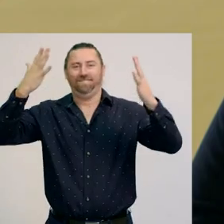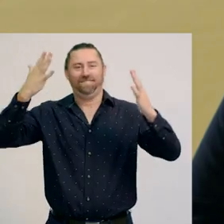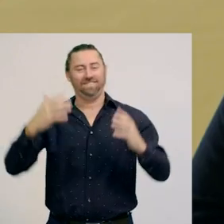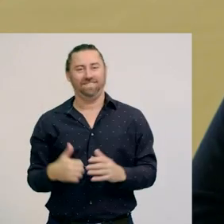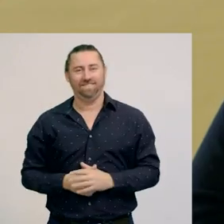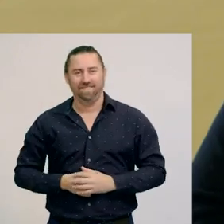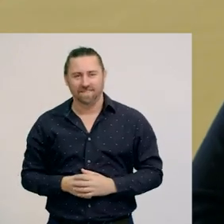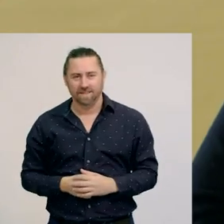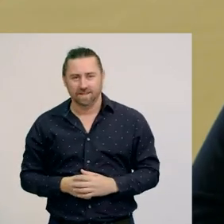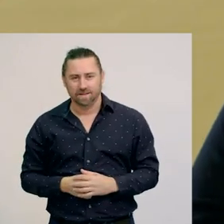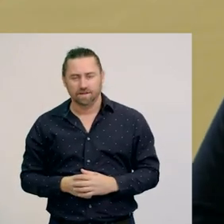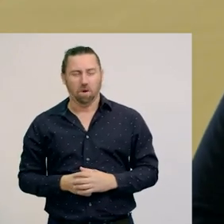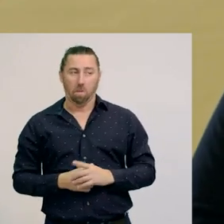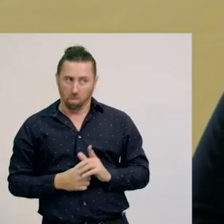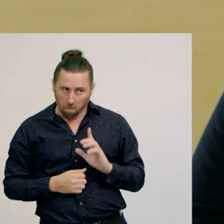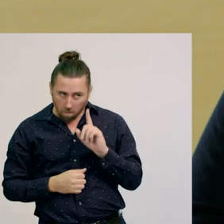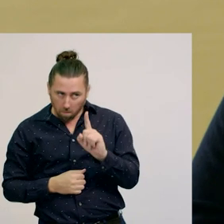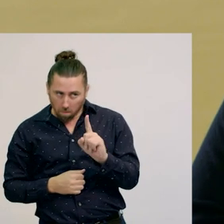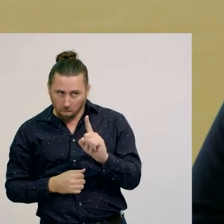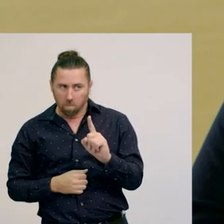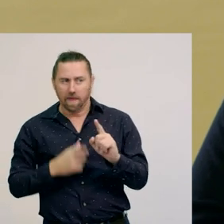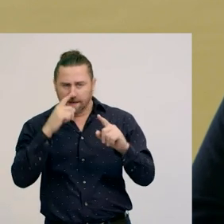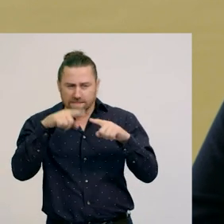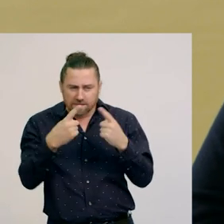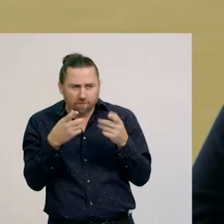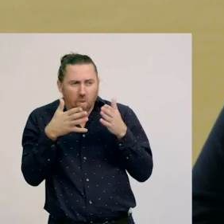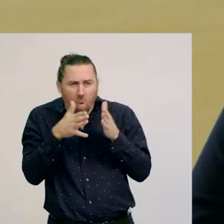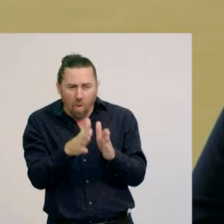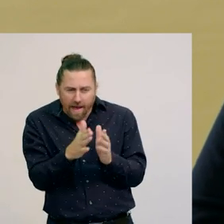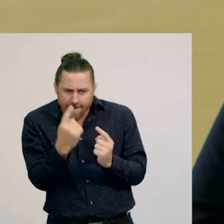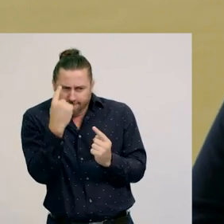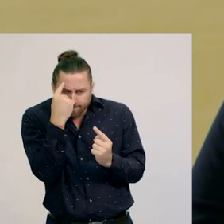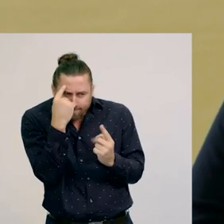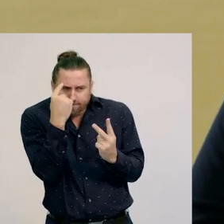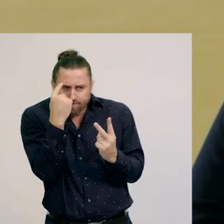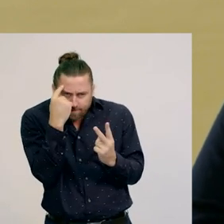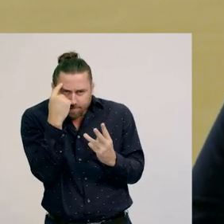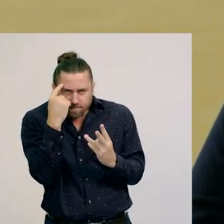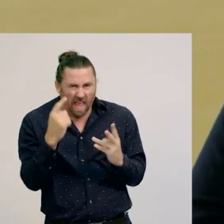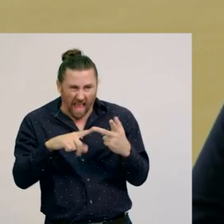Monique, you can subitise when you want to know how many in a larger collection.